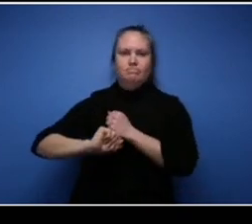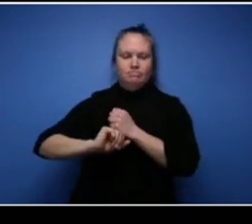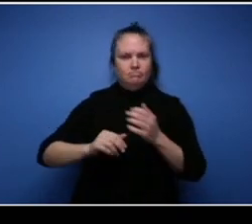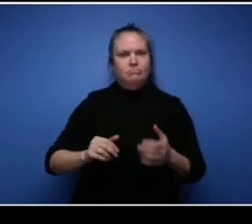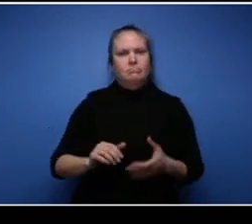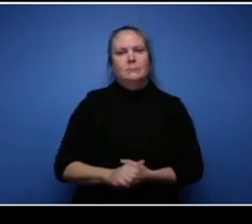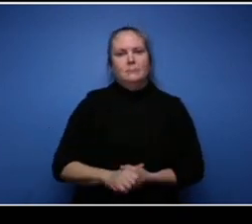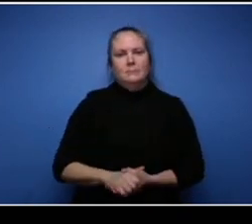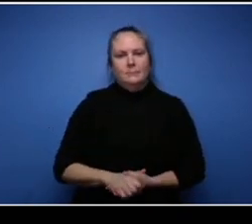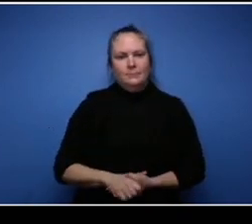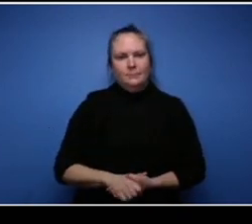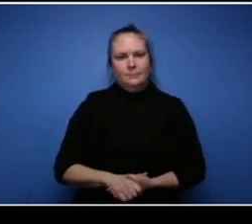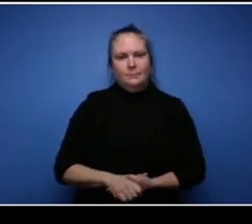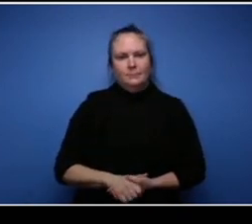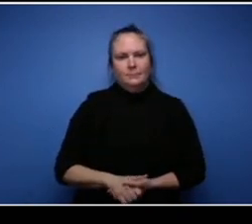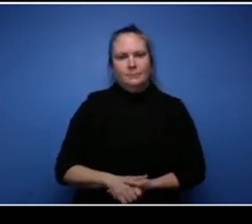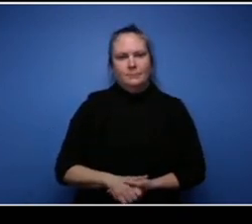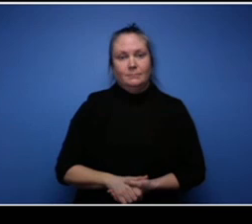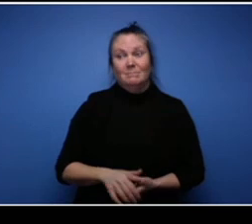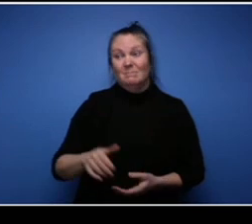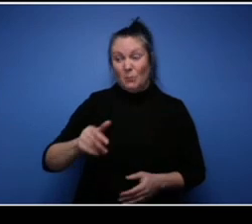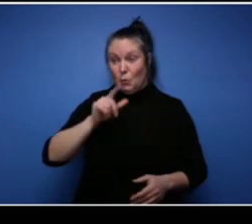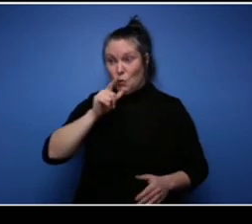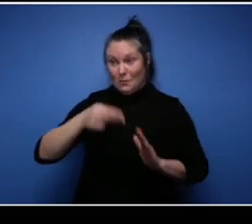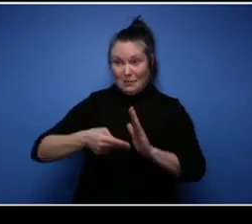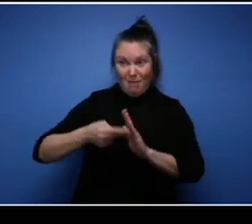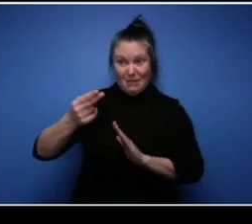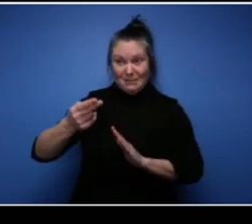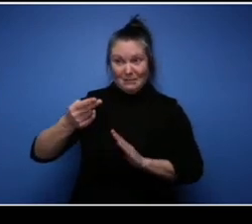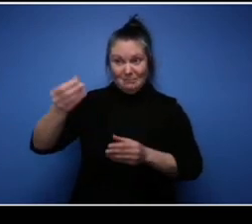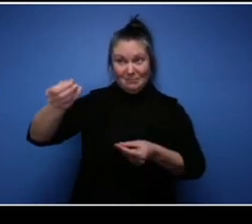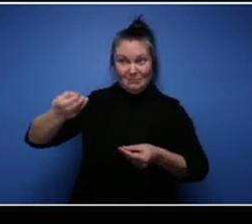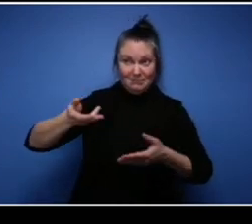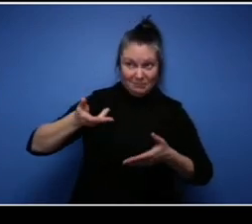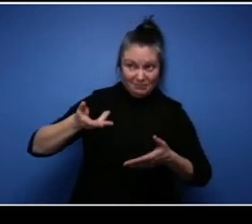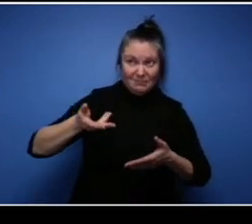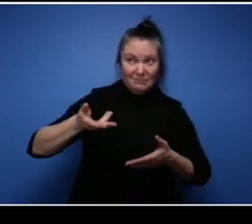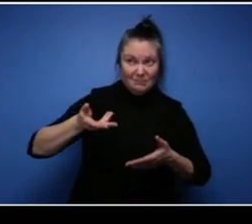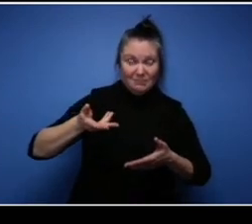you know where you are and if you're going down the wrong road or you to do this, you